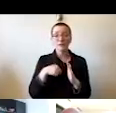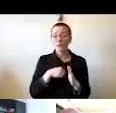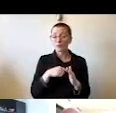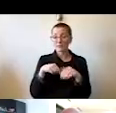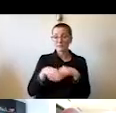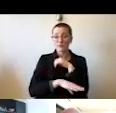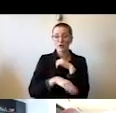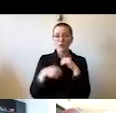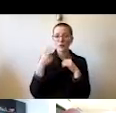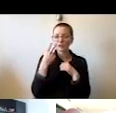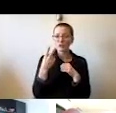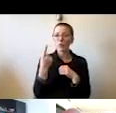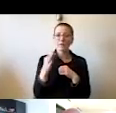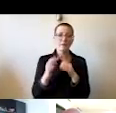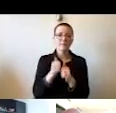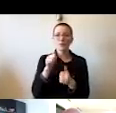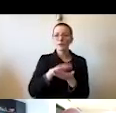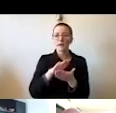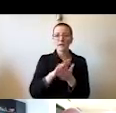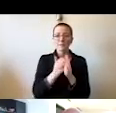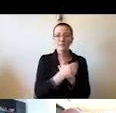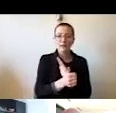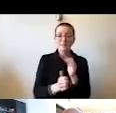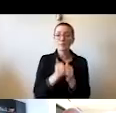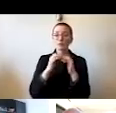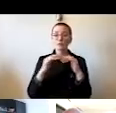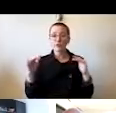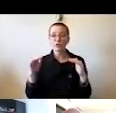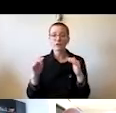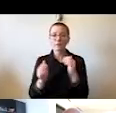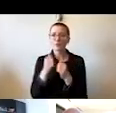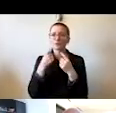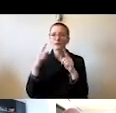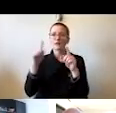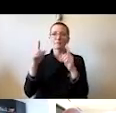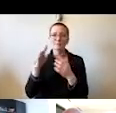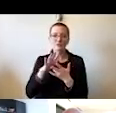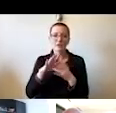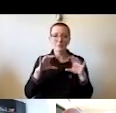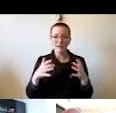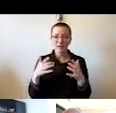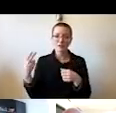most diverse and most accomplished freshman class in the history of this university join us.